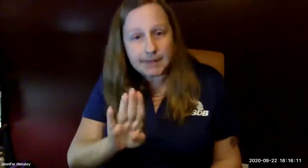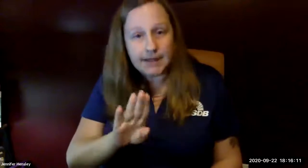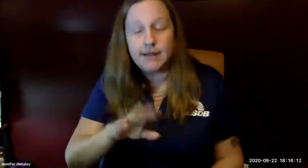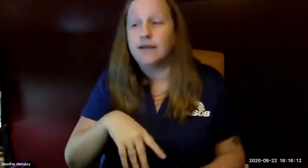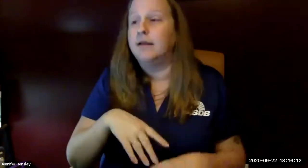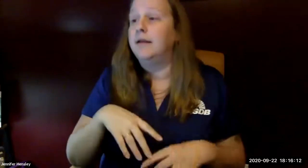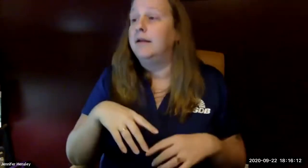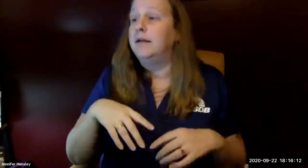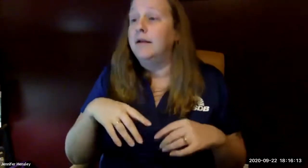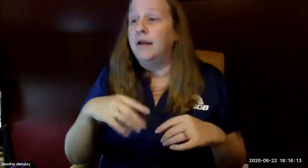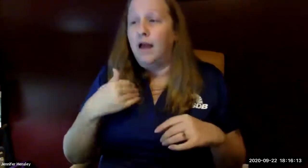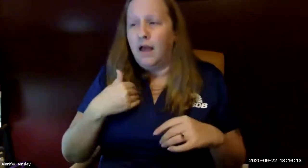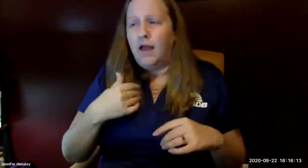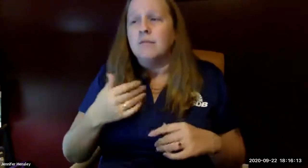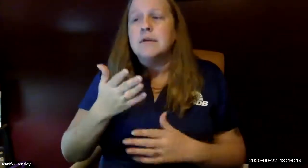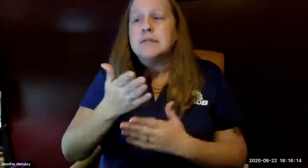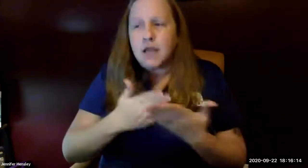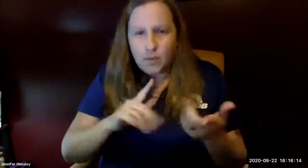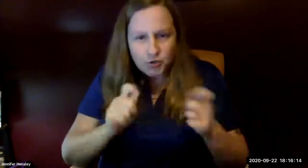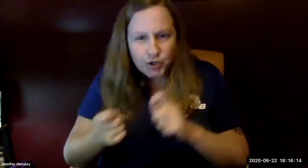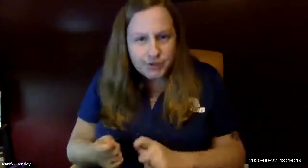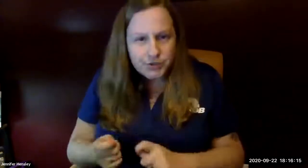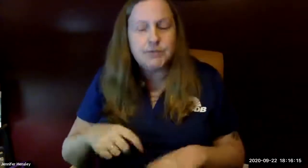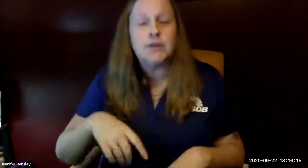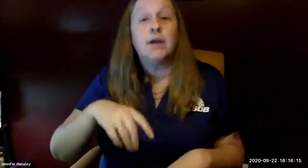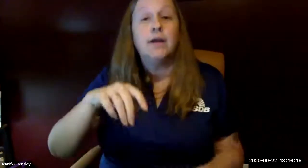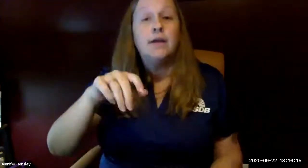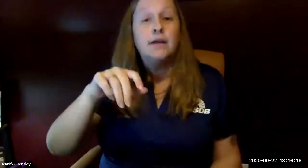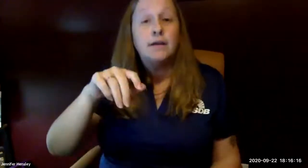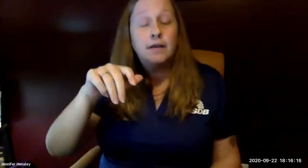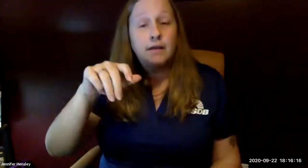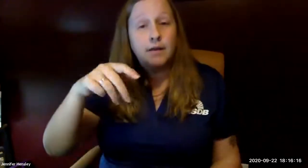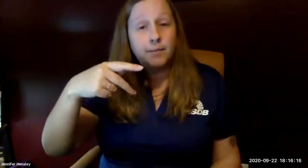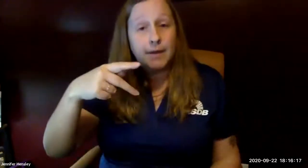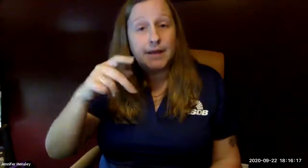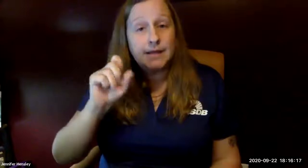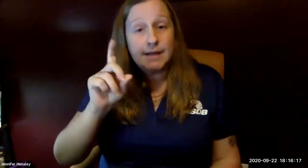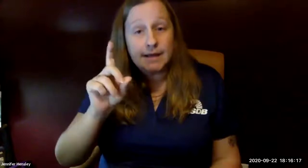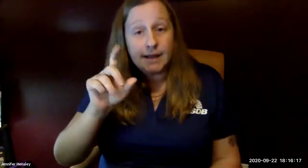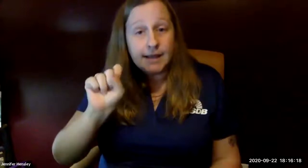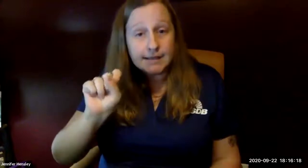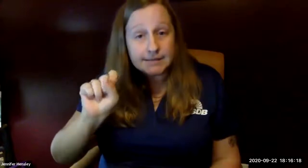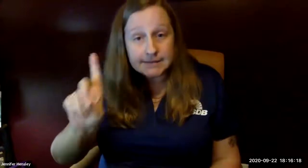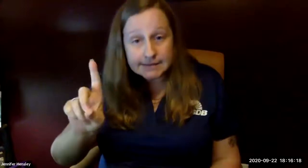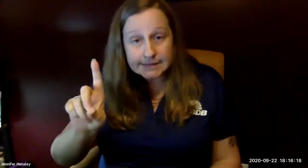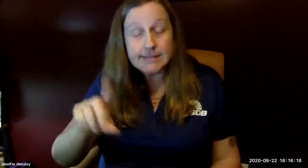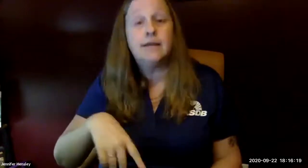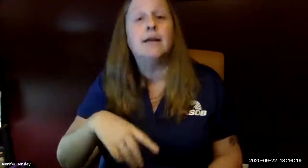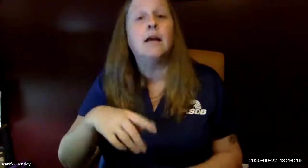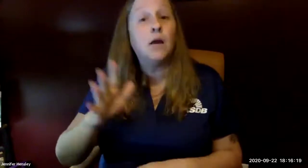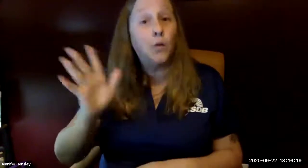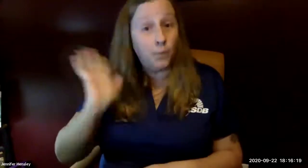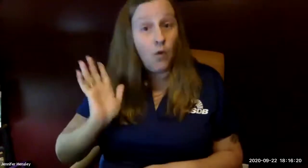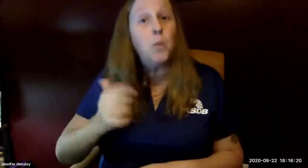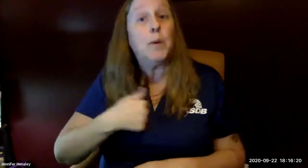now for the pdsc asd and asb